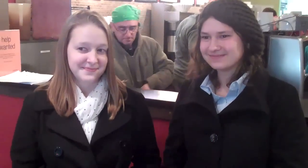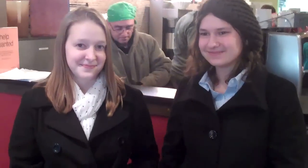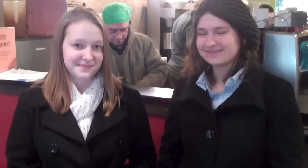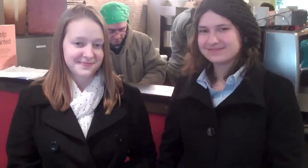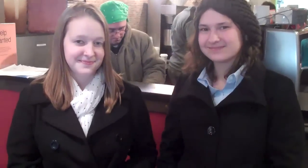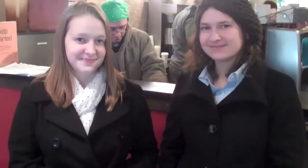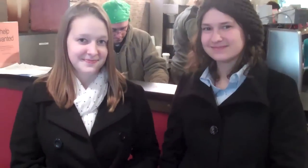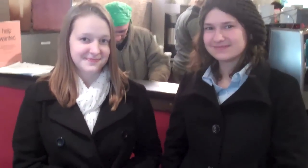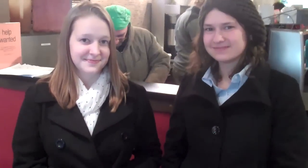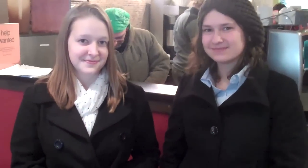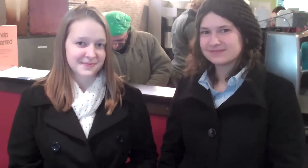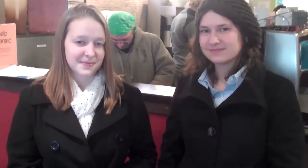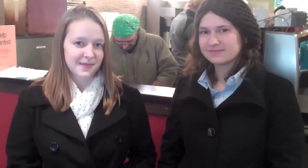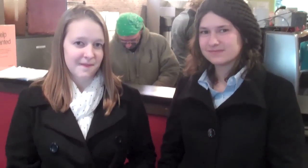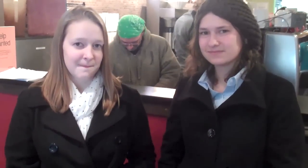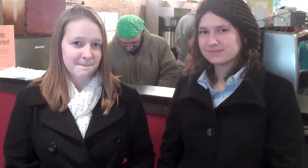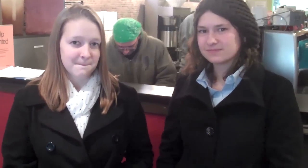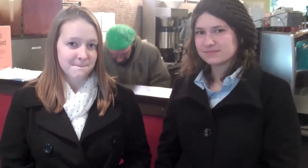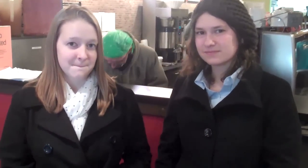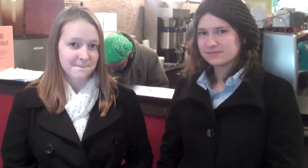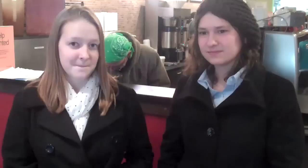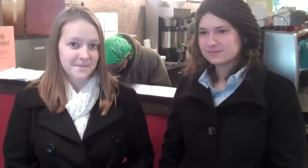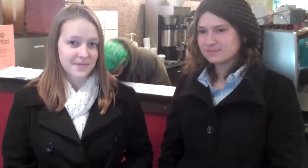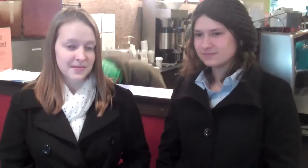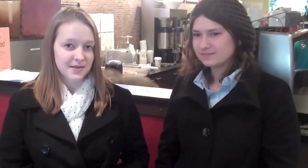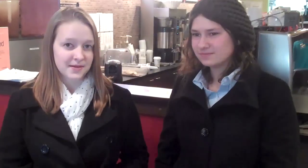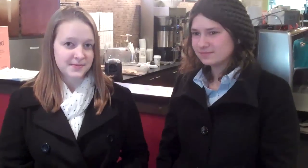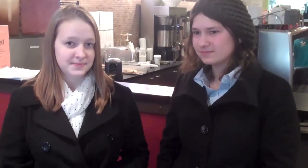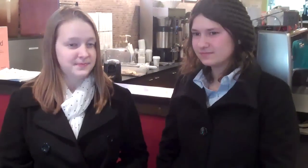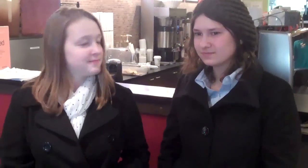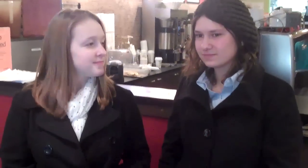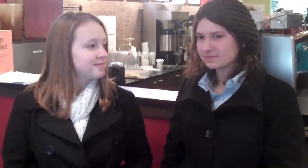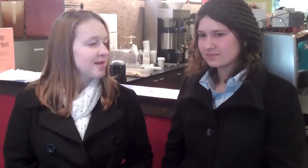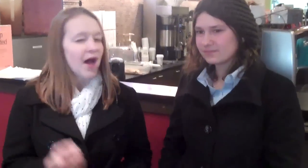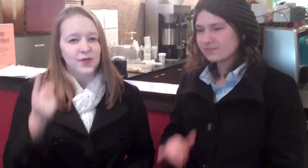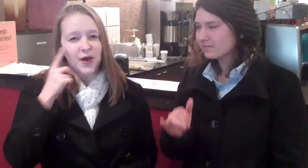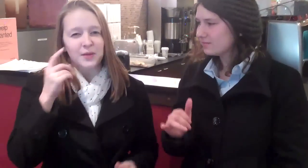It was very exciting and more than I could have expected. Were you surprised at the reactions or disappointed or happy?